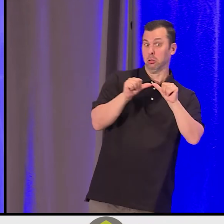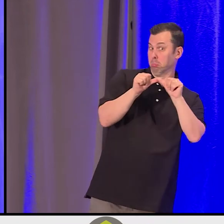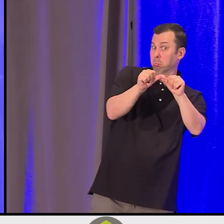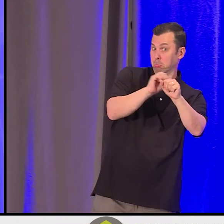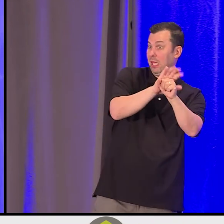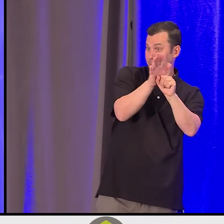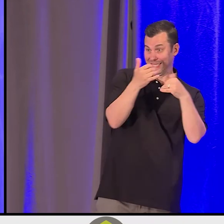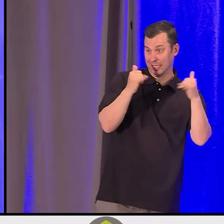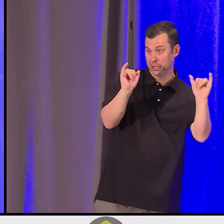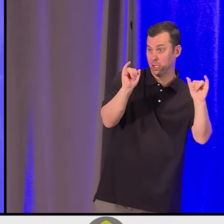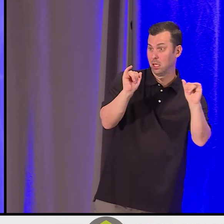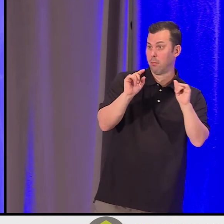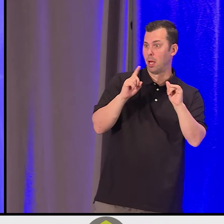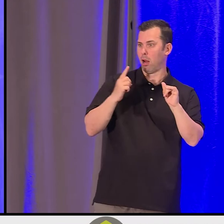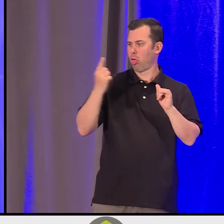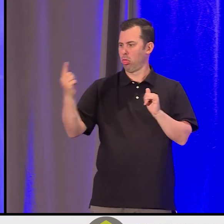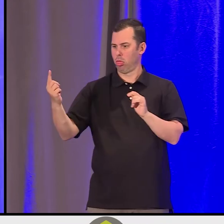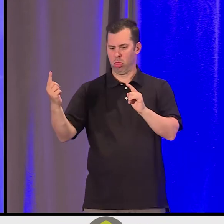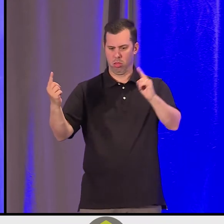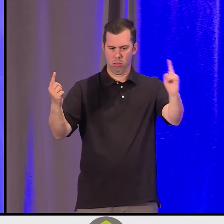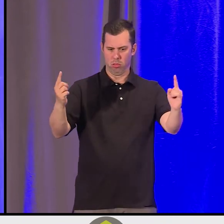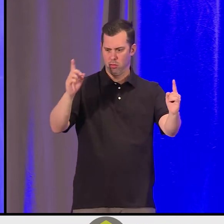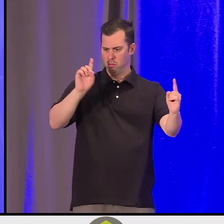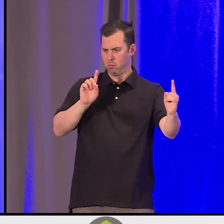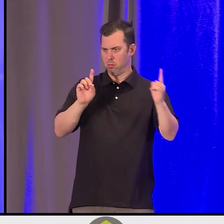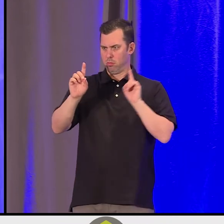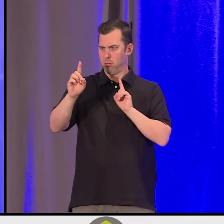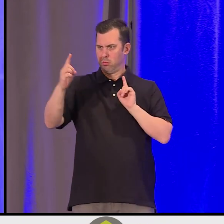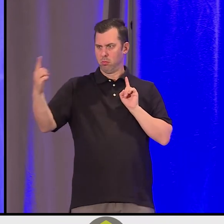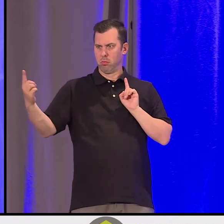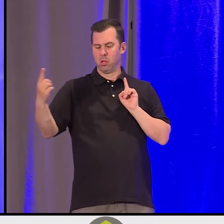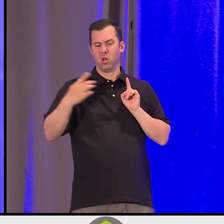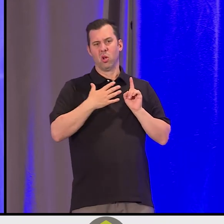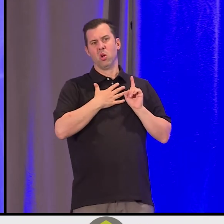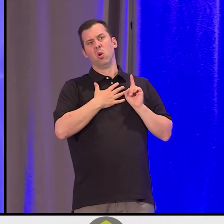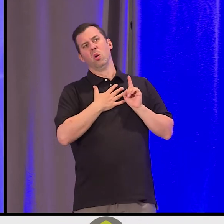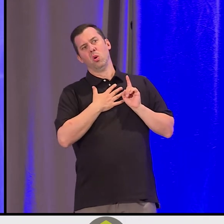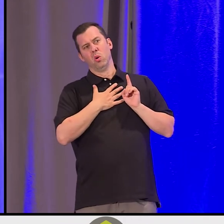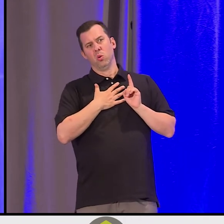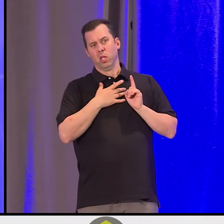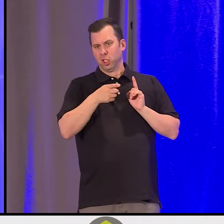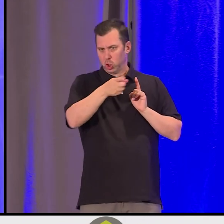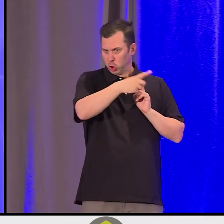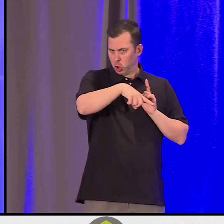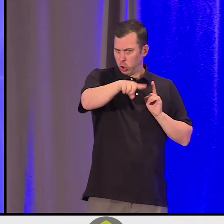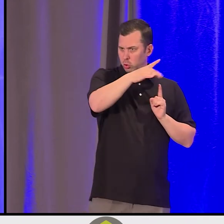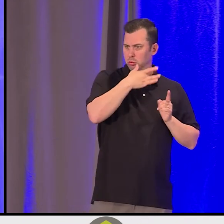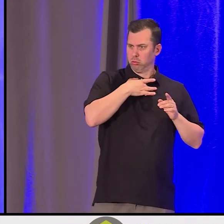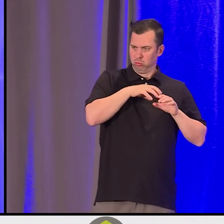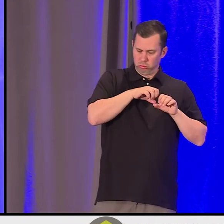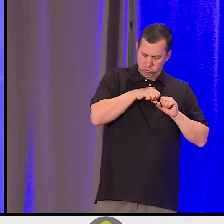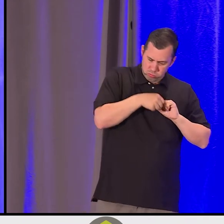I know the heartbreak and of being asked to do more. And I know for myself